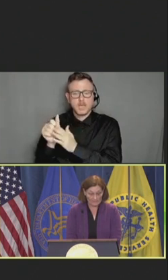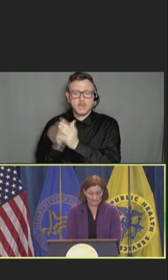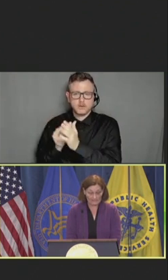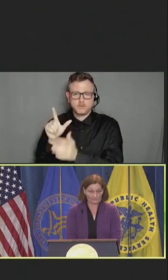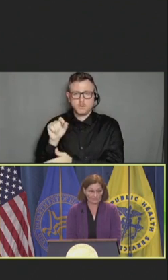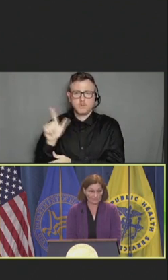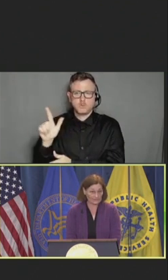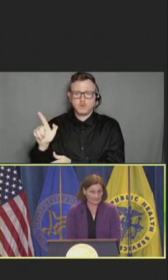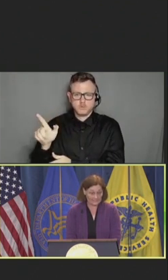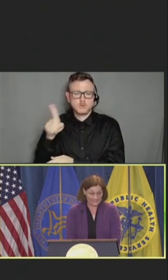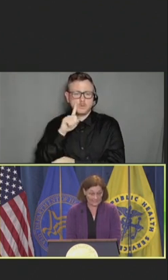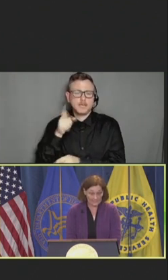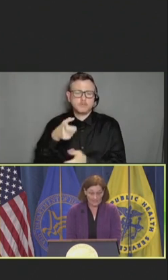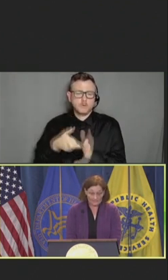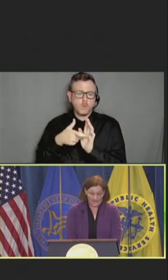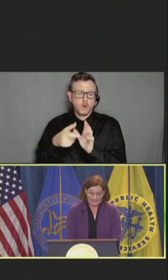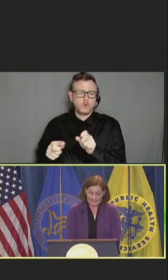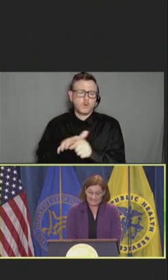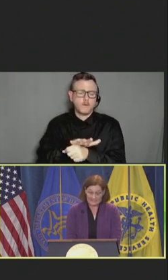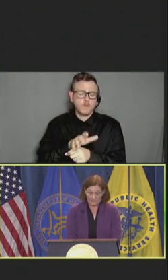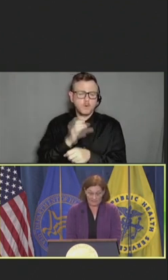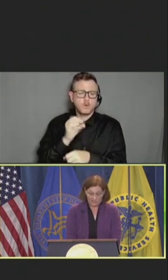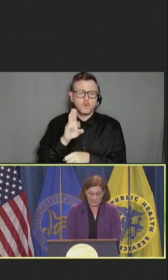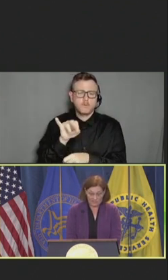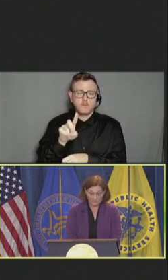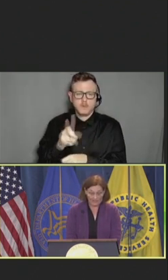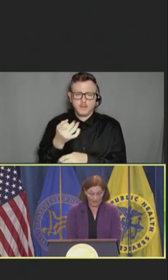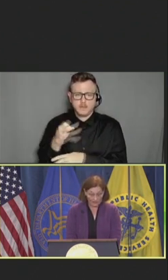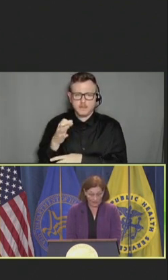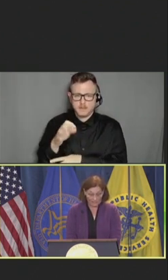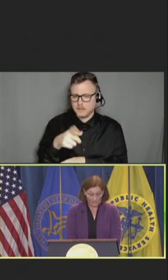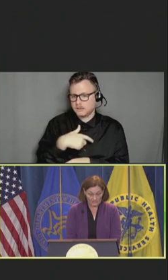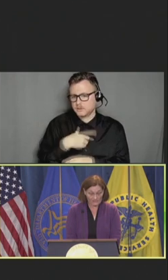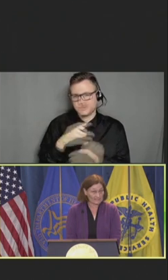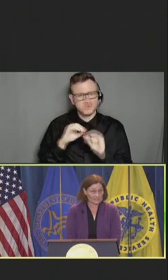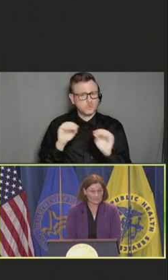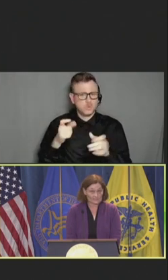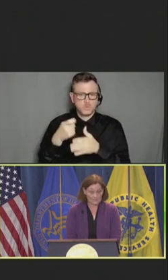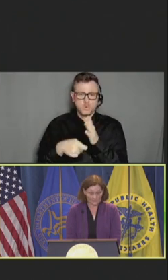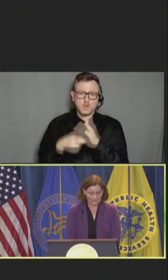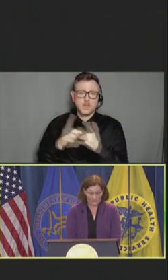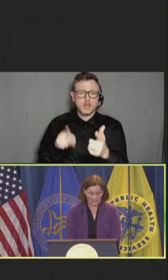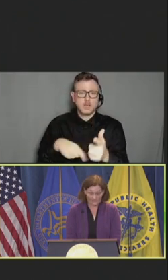cover COVID-19 vaccines in their administration without cost-sharing until September 30th,